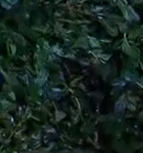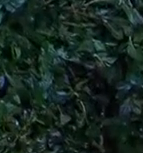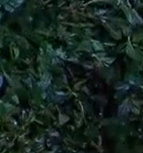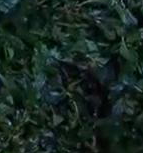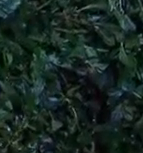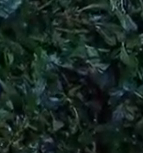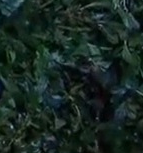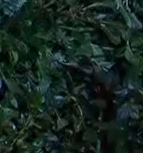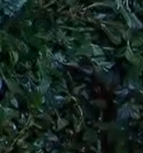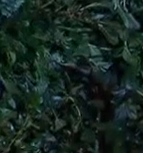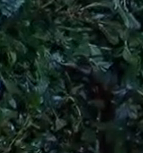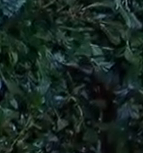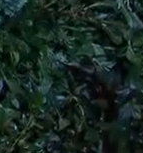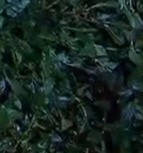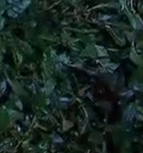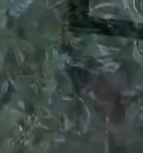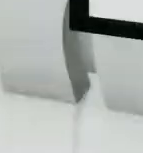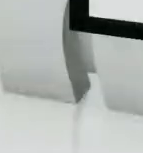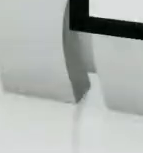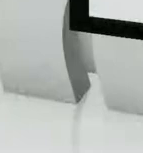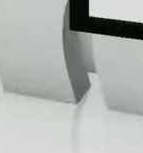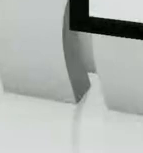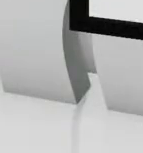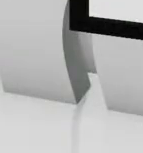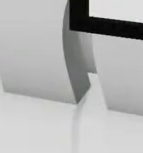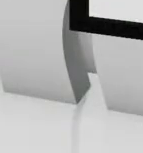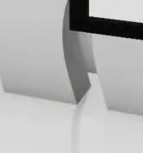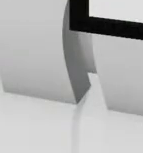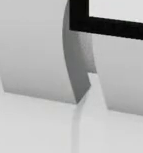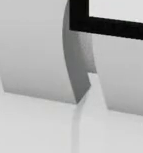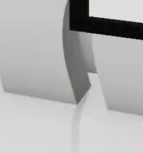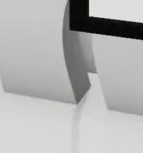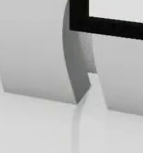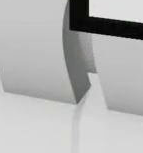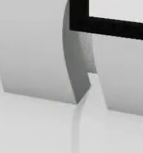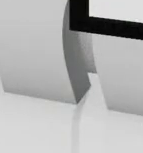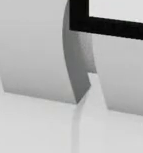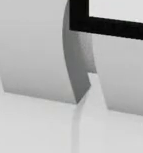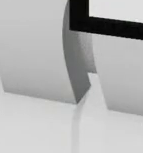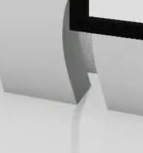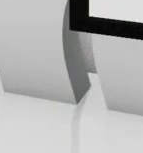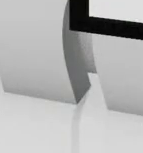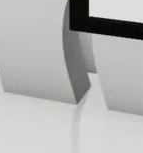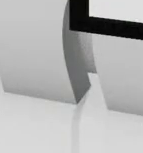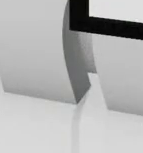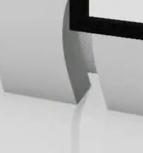over to you guys thank you so much and thank you rachel i must say that you